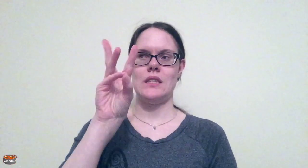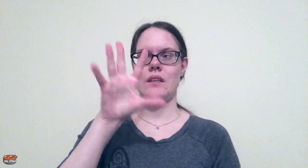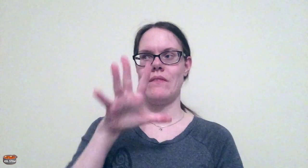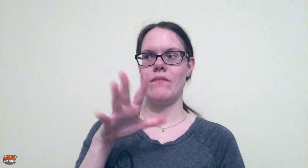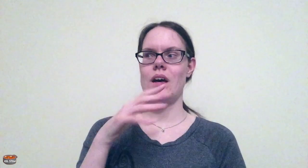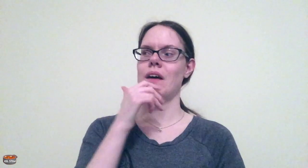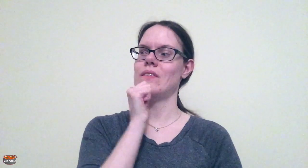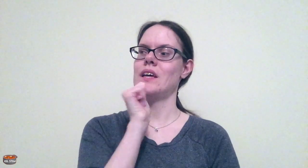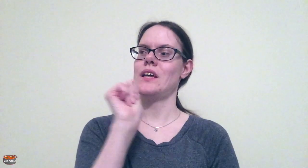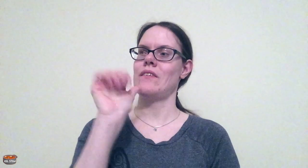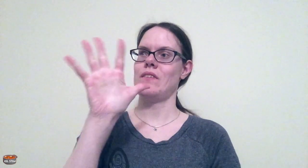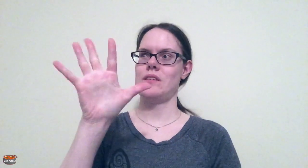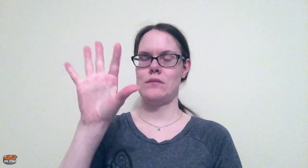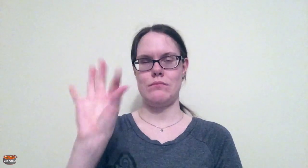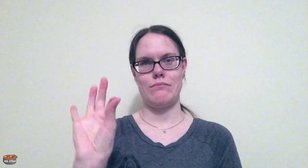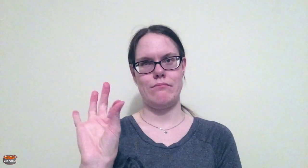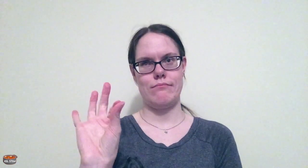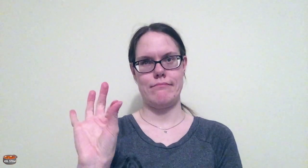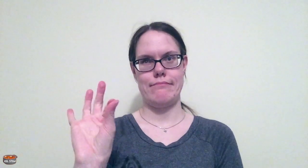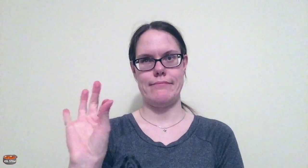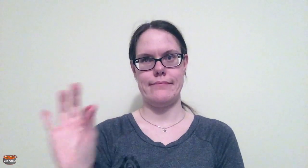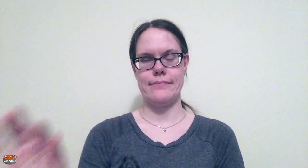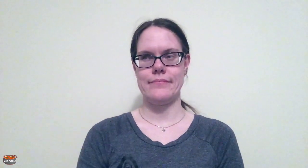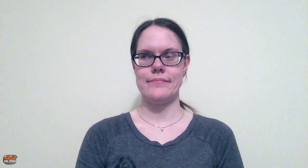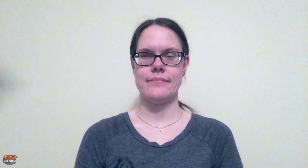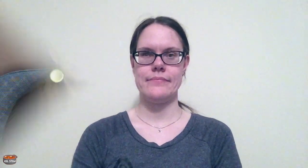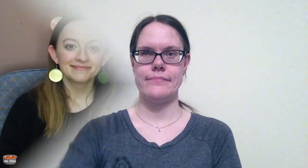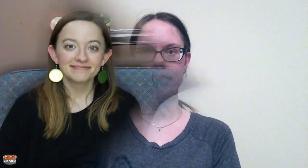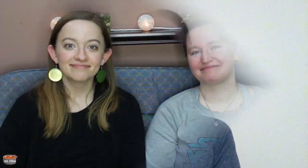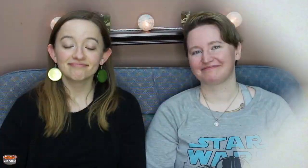from an unknown cause in 1965 at age 59.